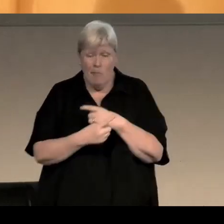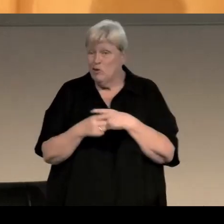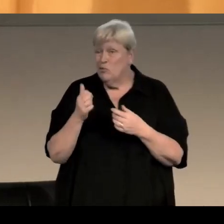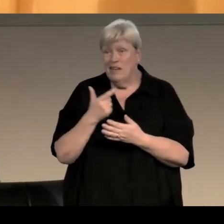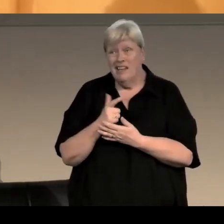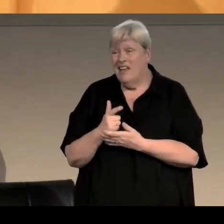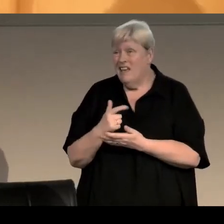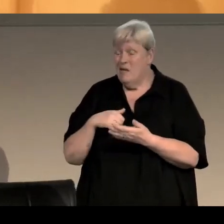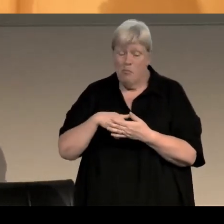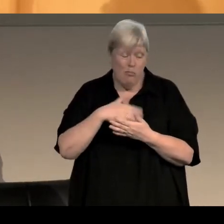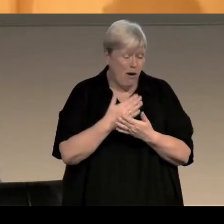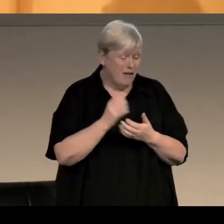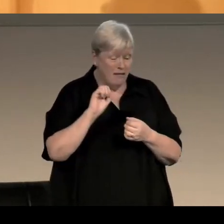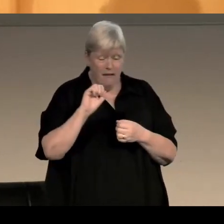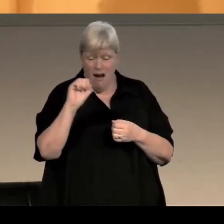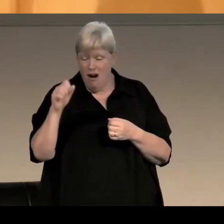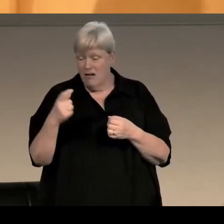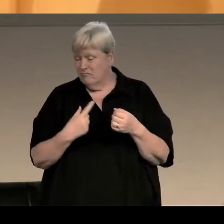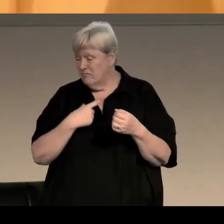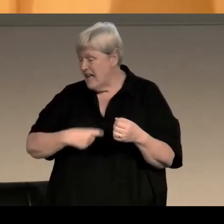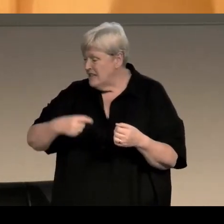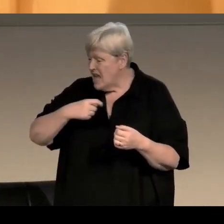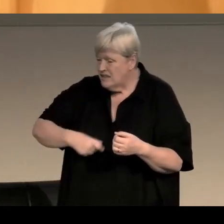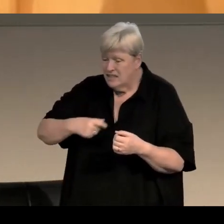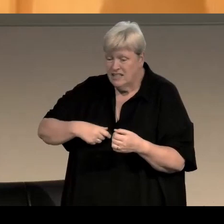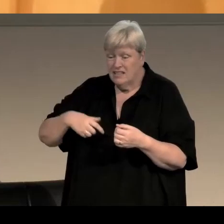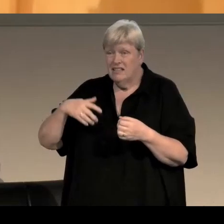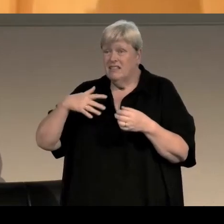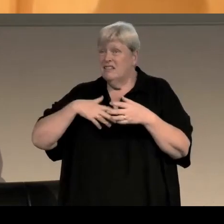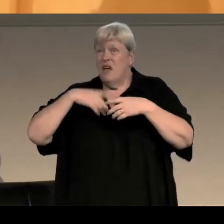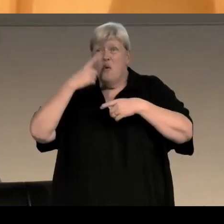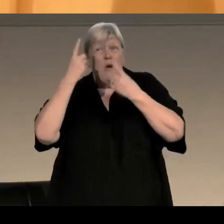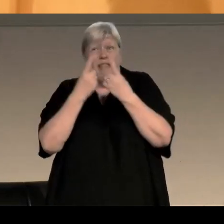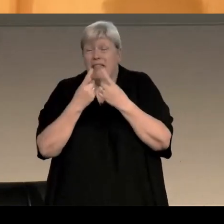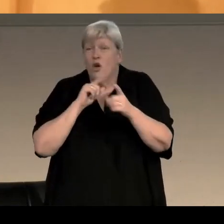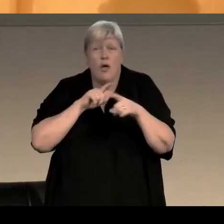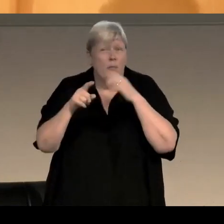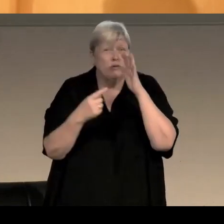it was part of what made her who she was but it wasn't the only thing about her, it wasn't always the most important thing about her,